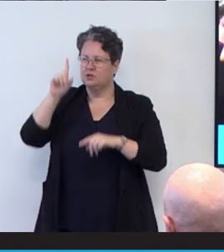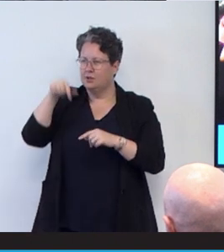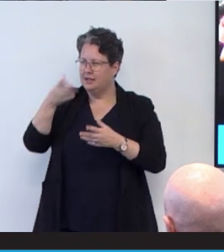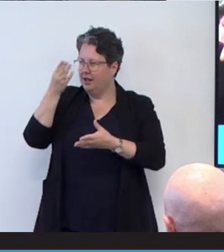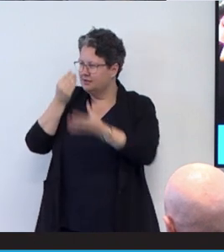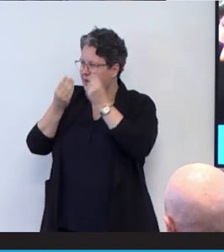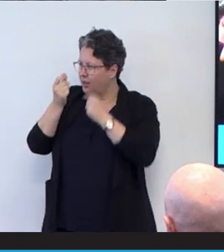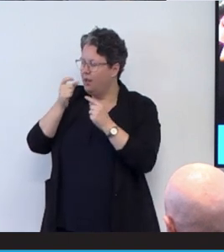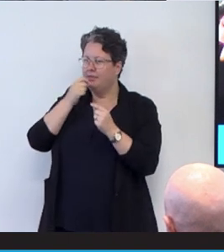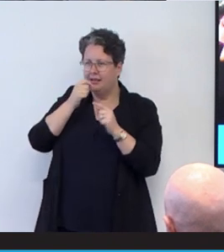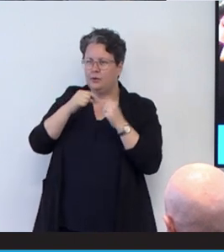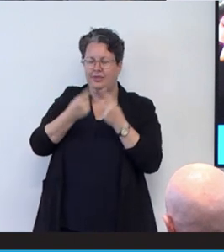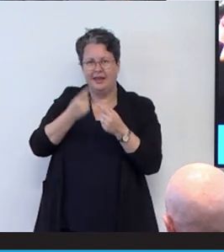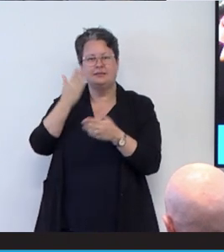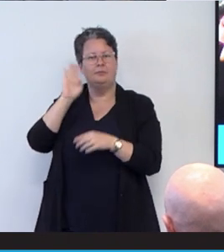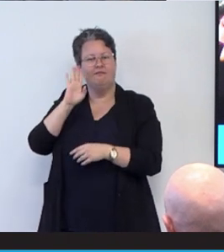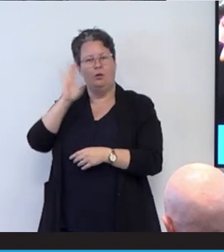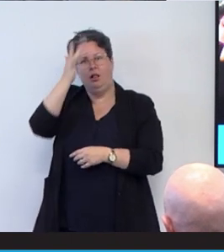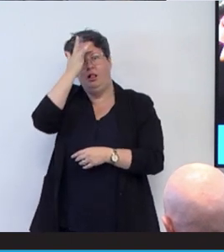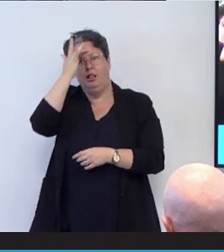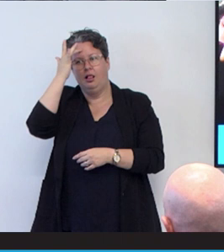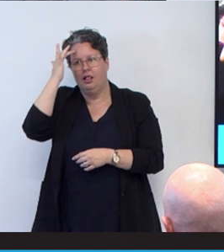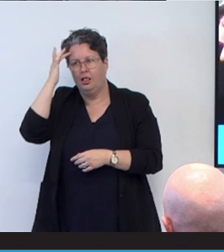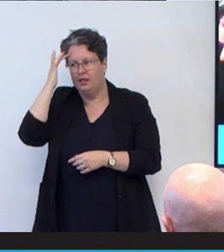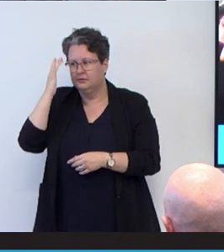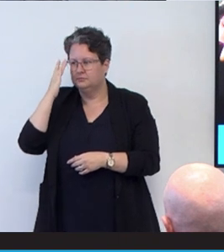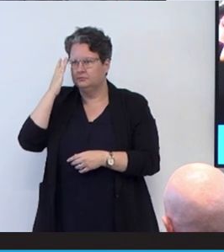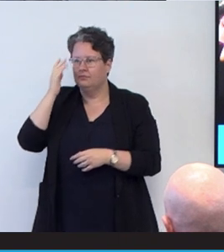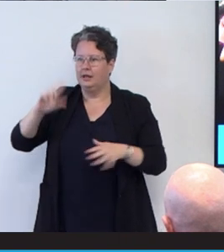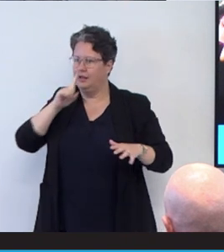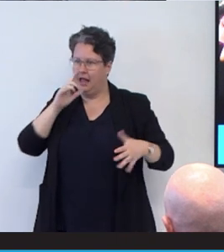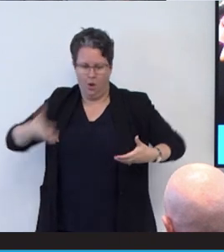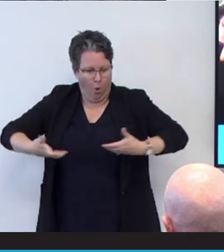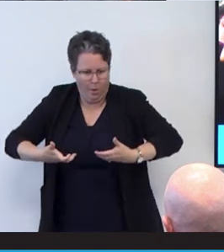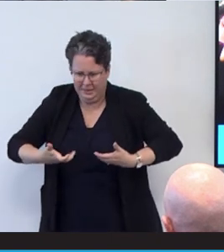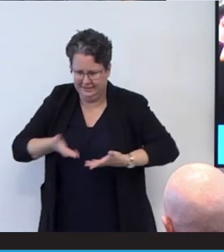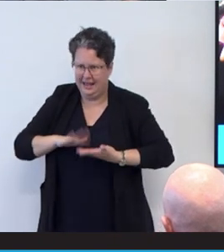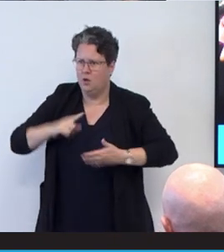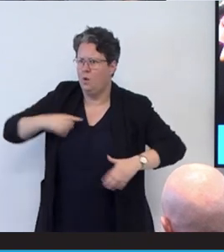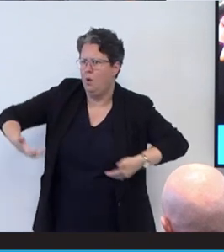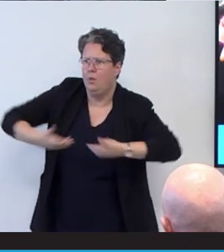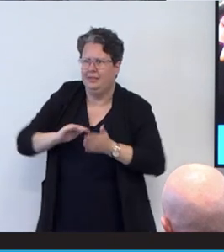and not being able to hold things. So I had to figure out how I'm going to hold things now,